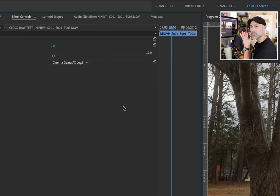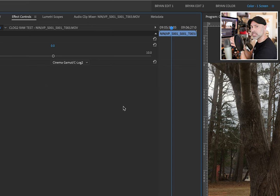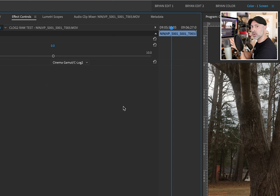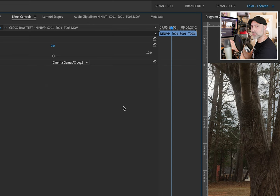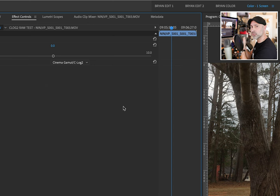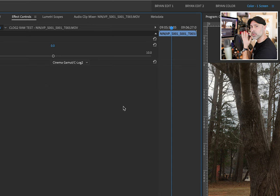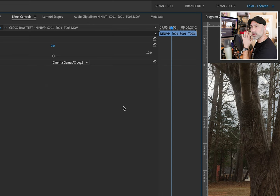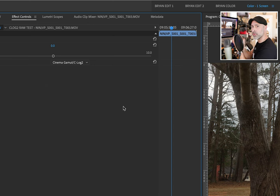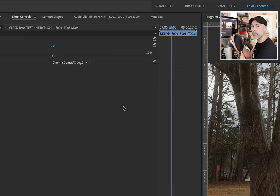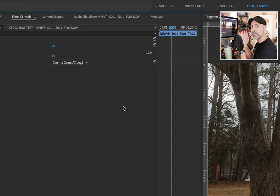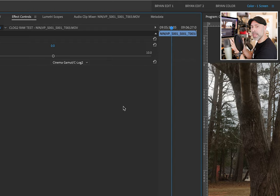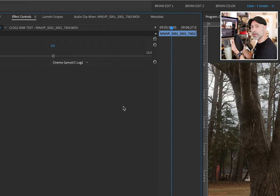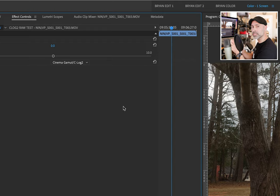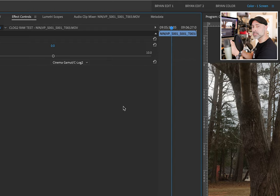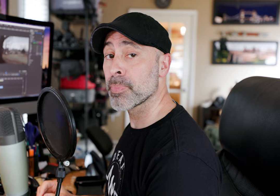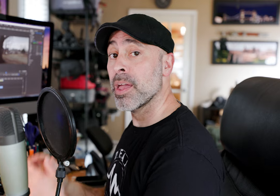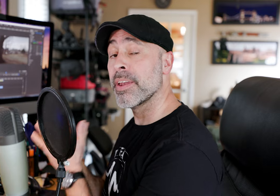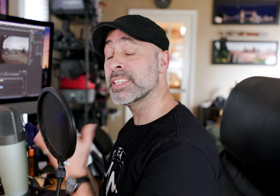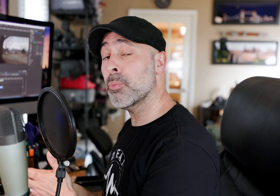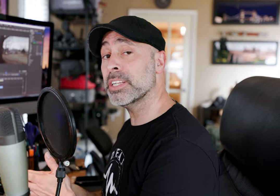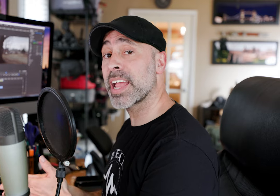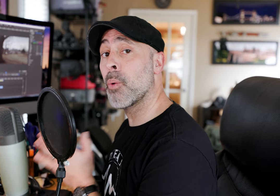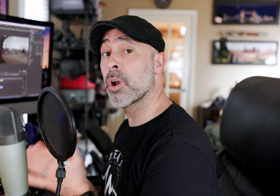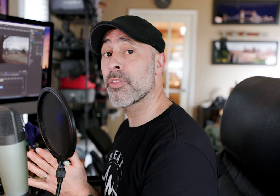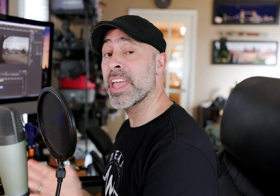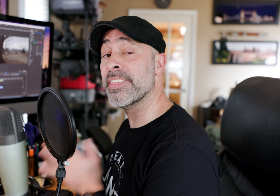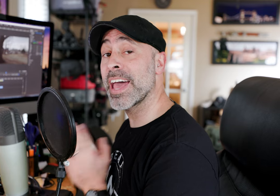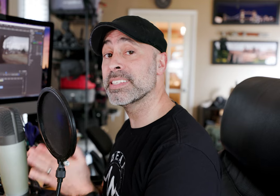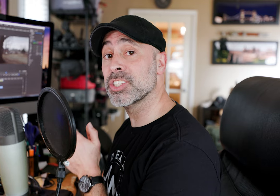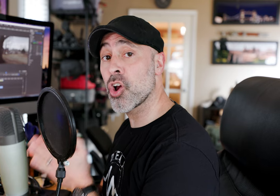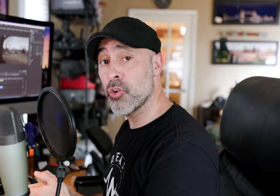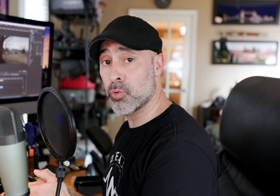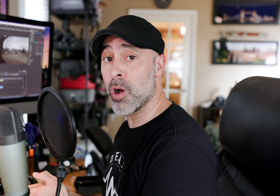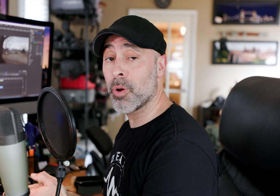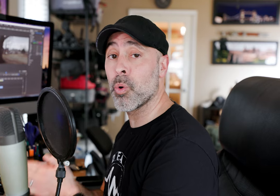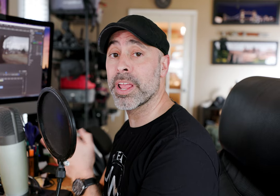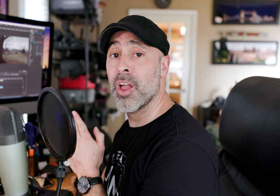CLog2 from the Atomos now I did want to check out one other thing and that is internal raw recording